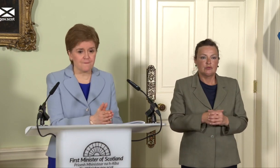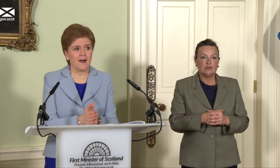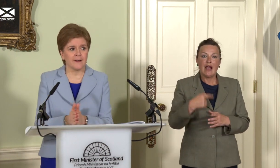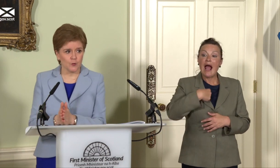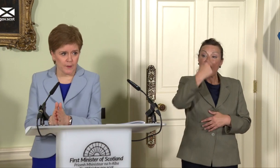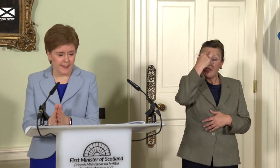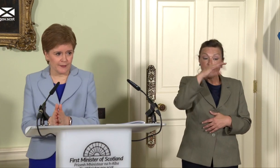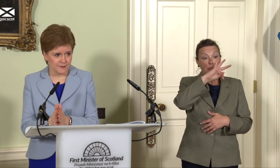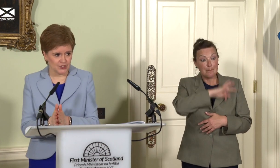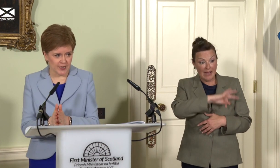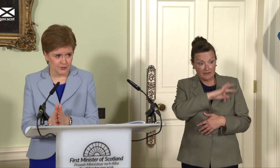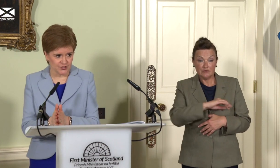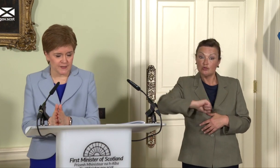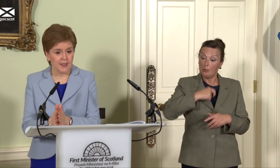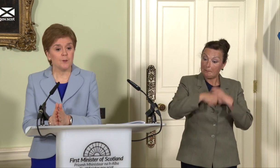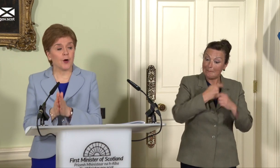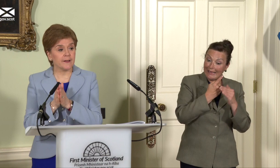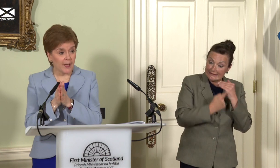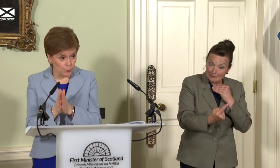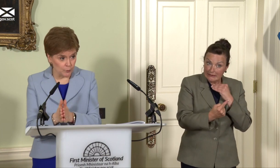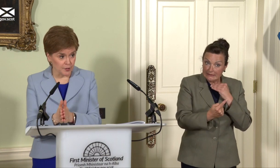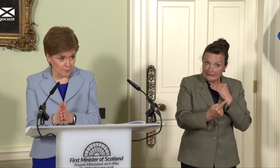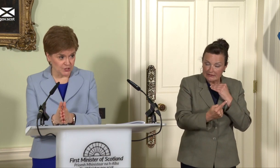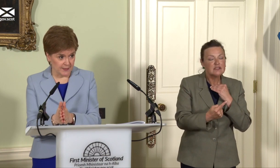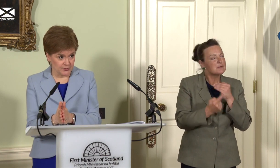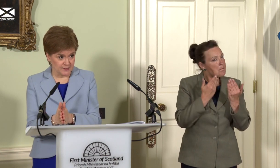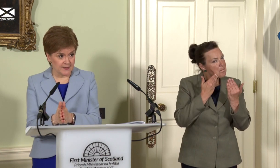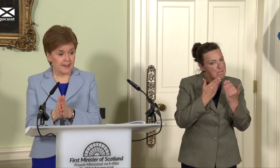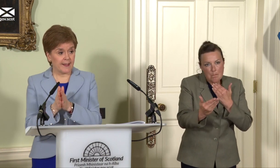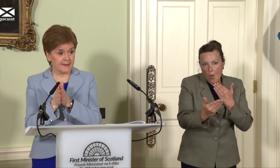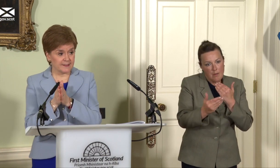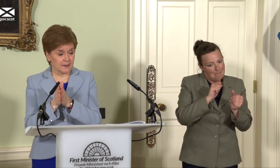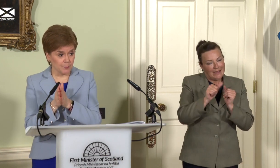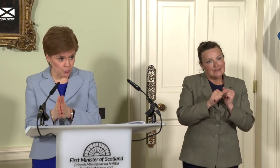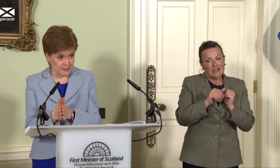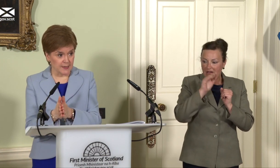far outweigh any of these challenges, but how we overcome the challenges is important and we